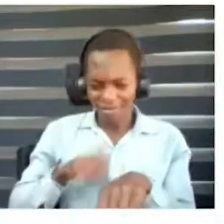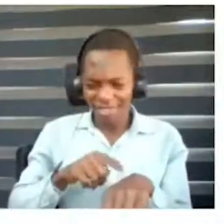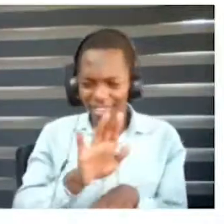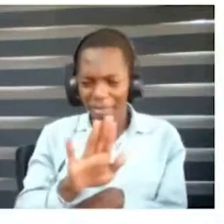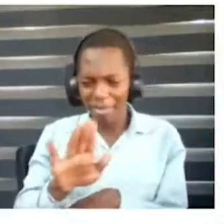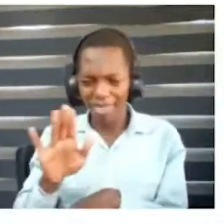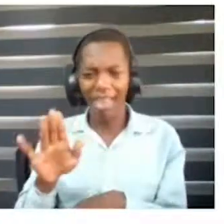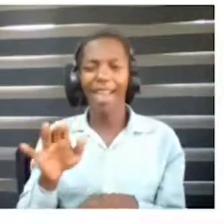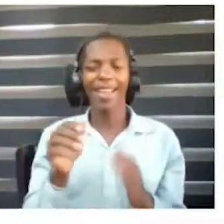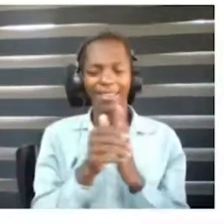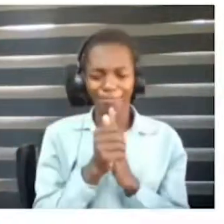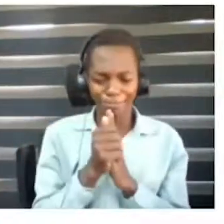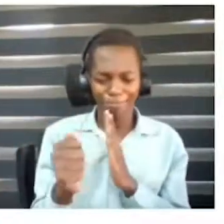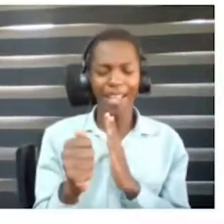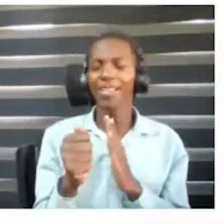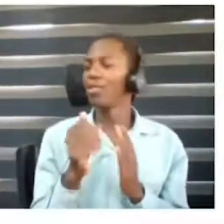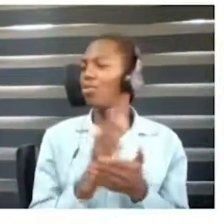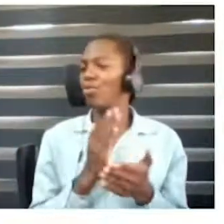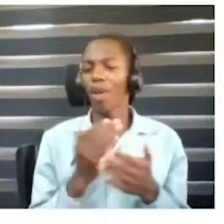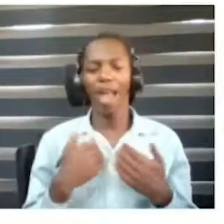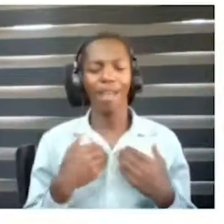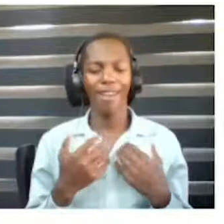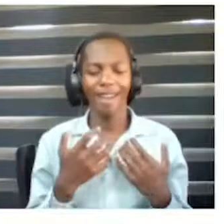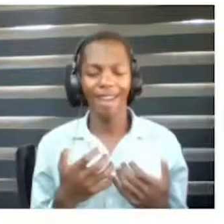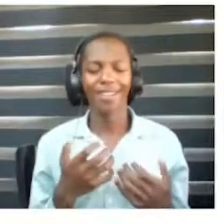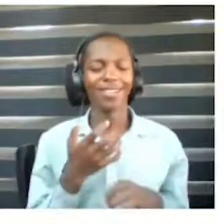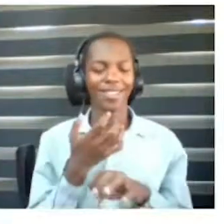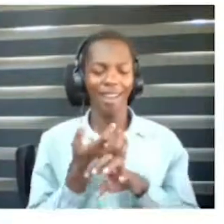They had a difficult job deciding on innovations and